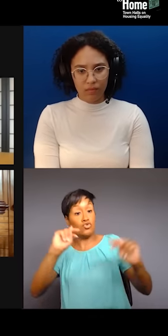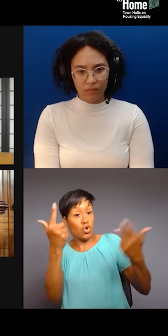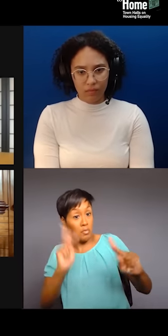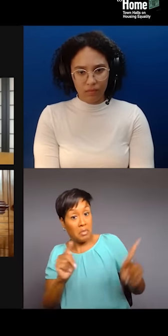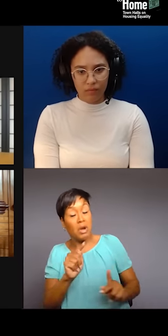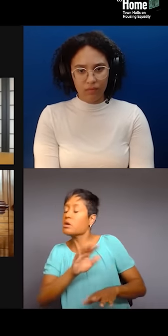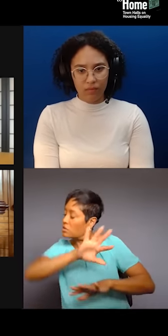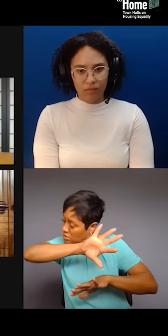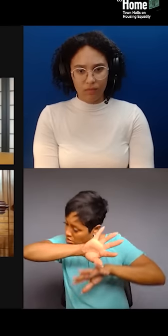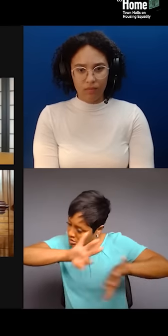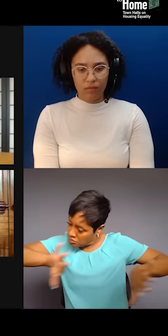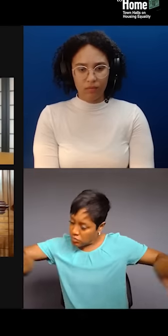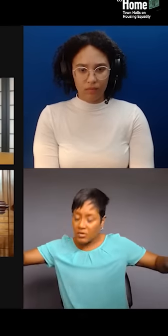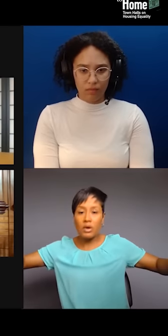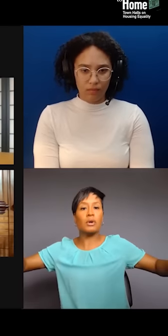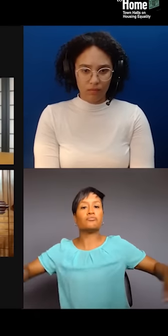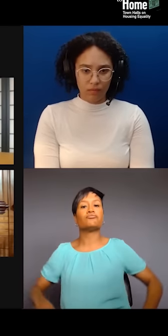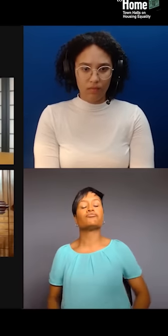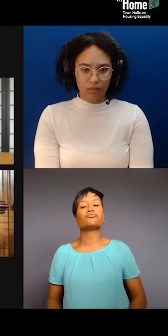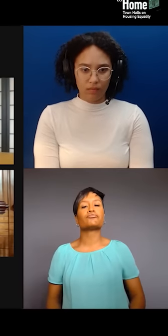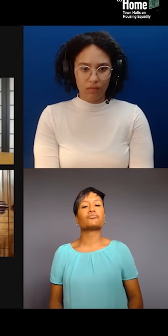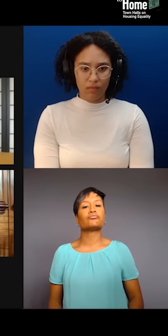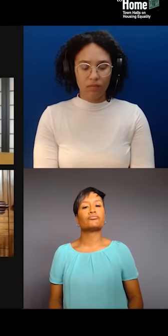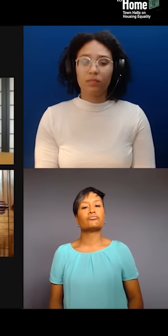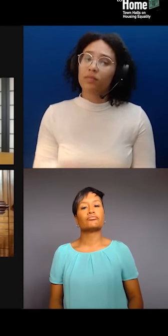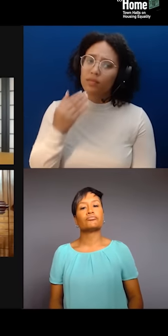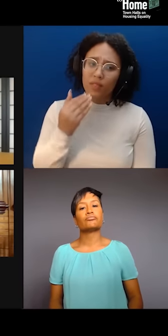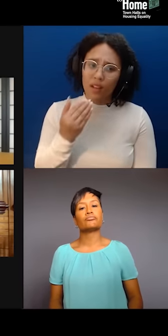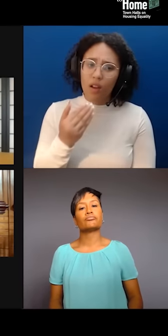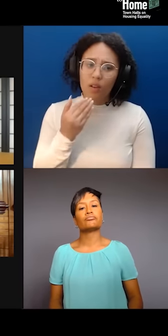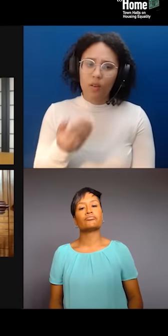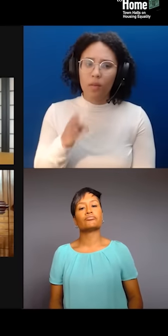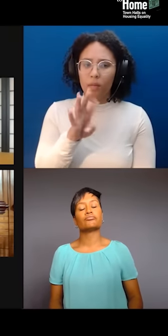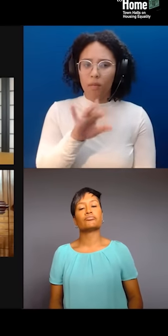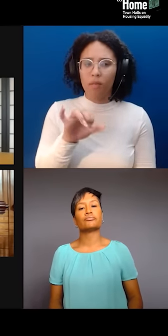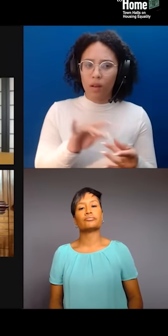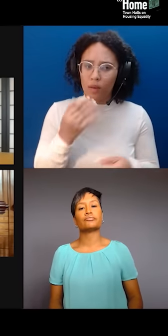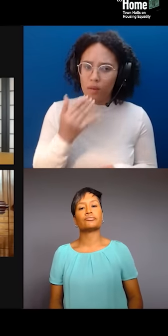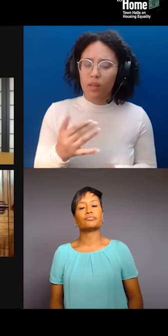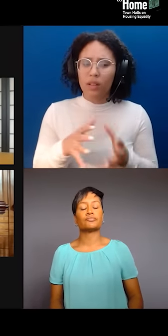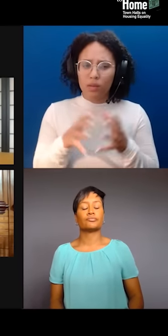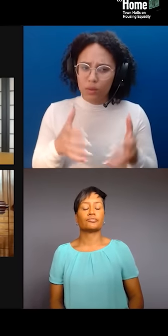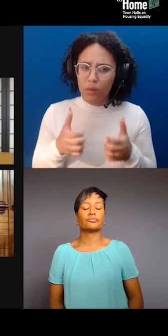Thank yo, Ron. Thank you so much. Candice, would you give us your thoughts on the responsibilities that corporations